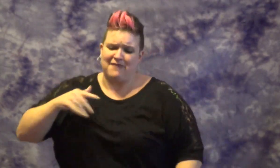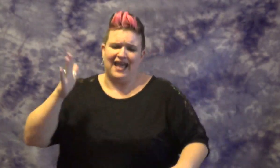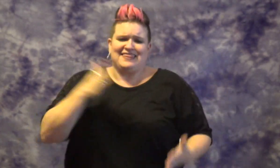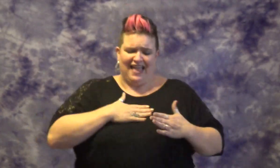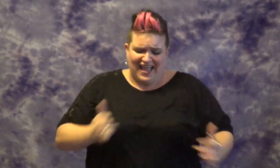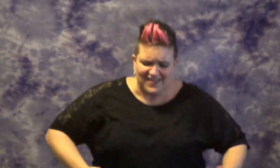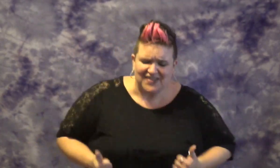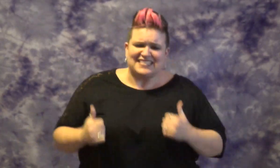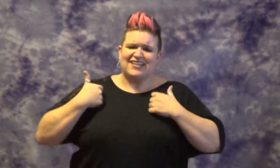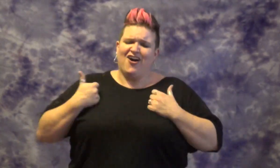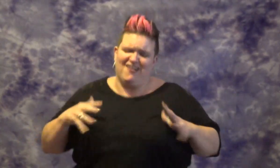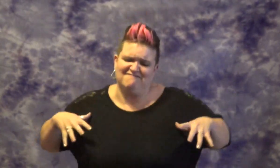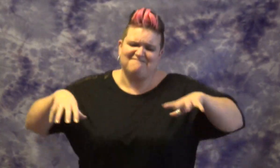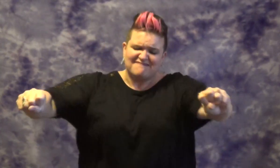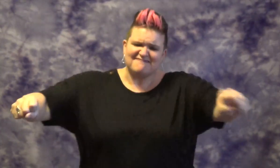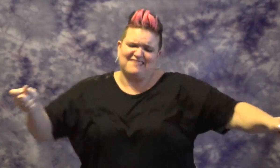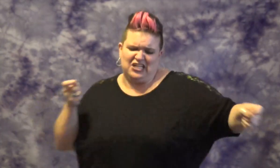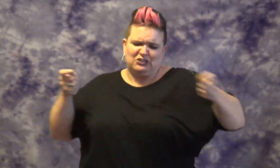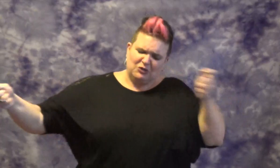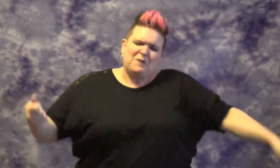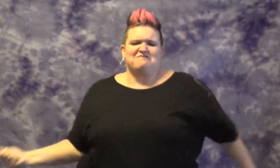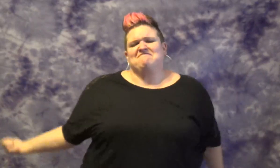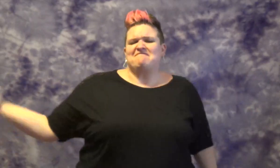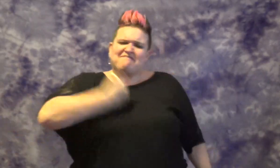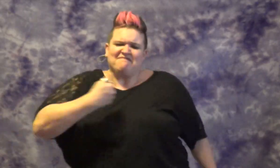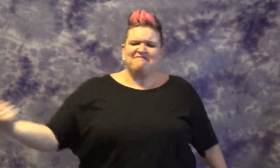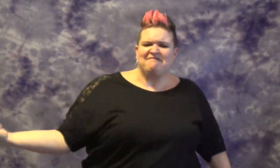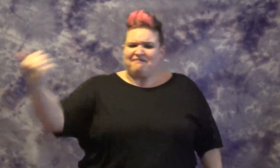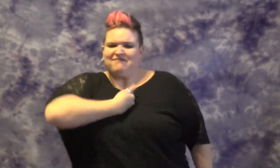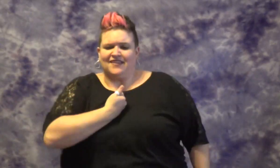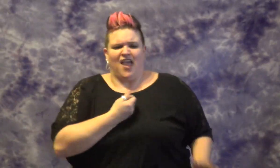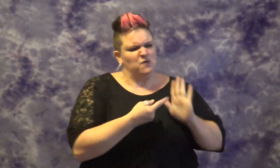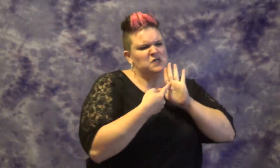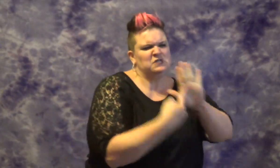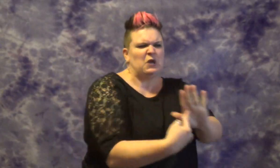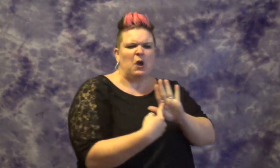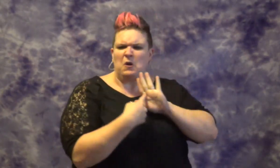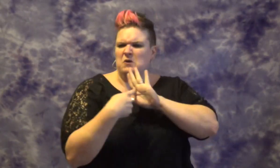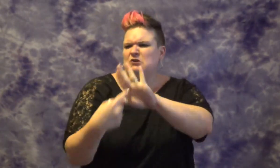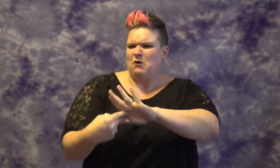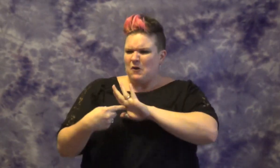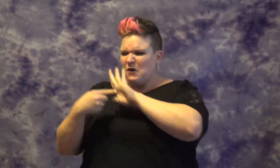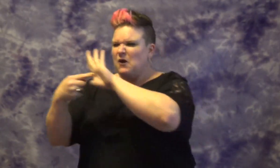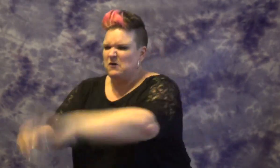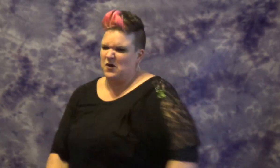UNDERSTAND MY LIFE TAKE CONTROL MYSELF SHOW SHOW SHOW